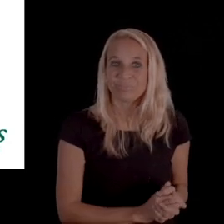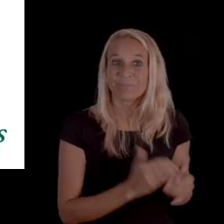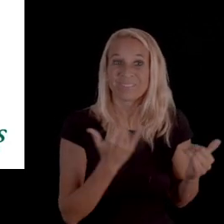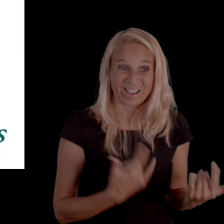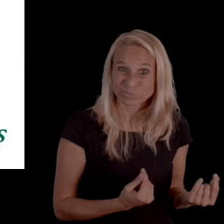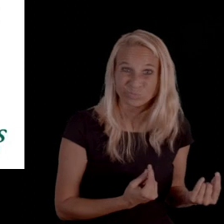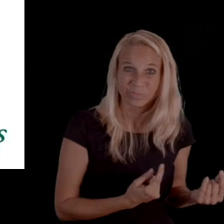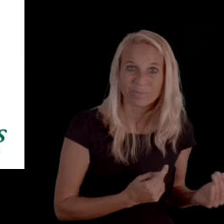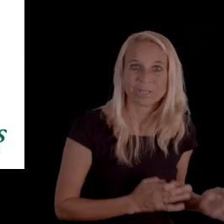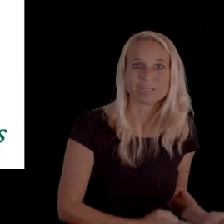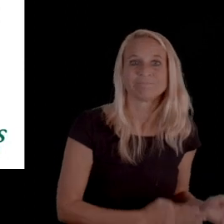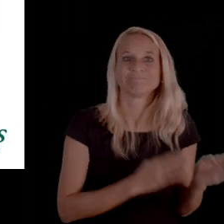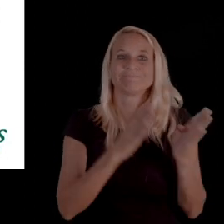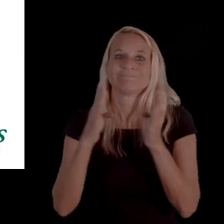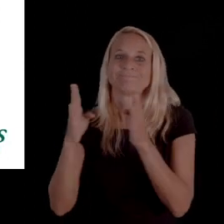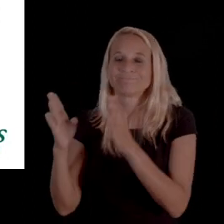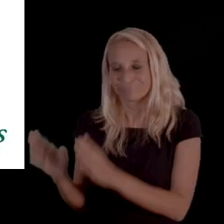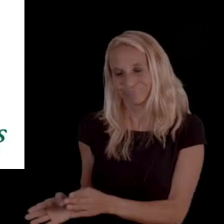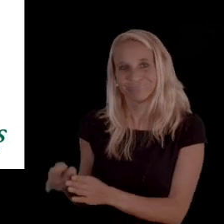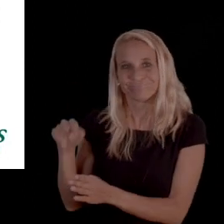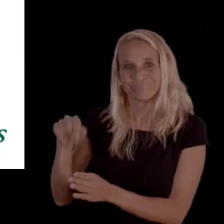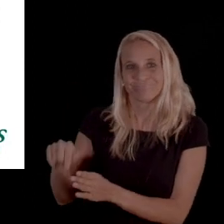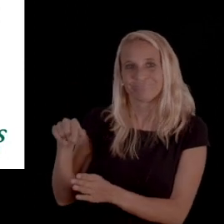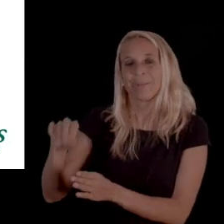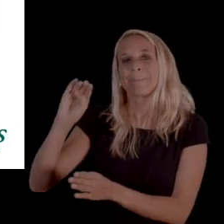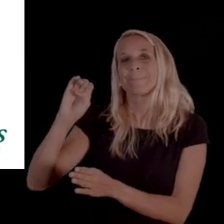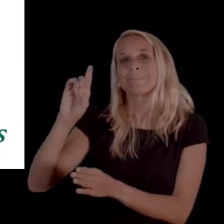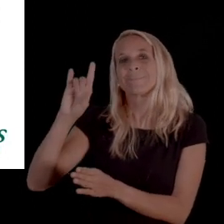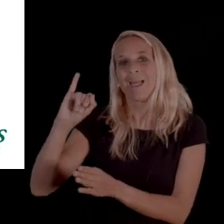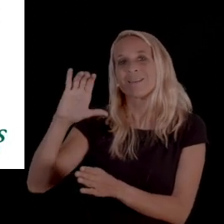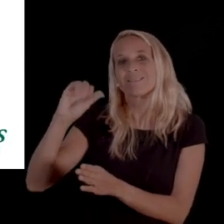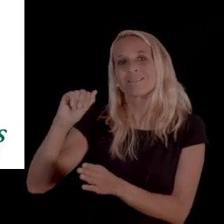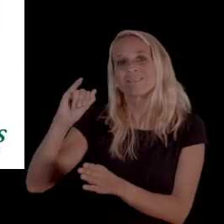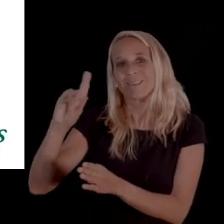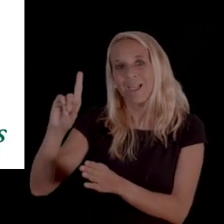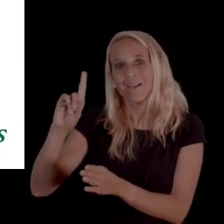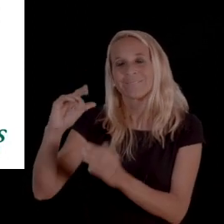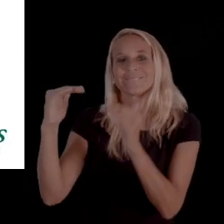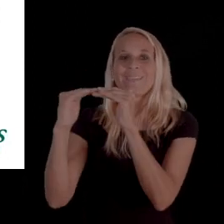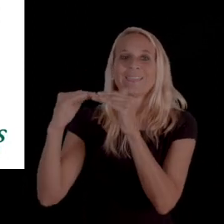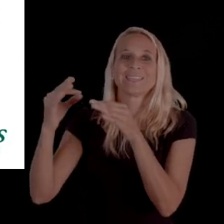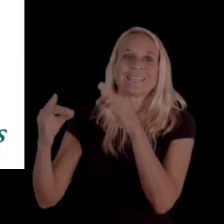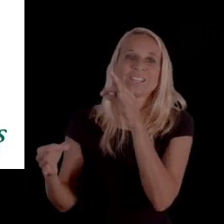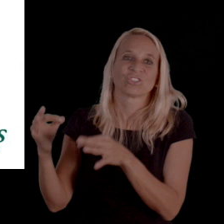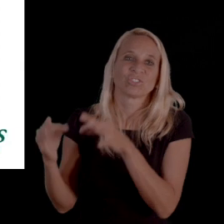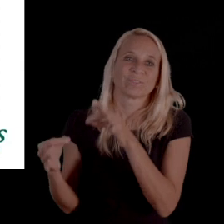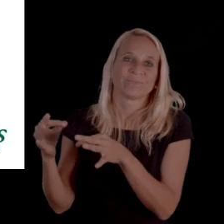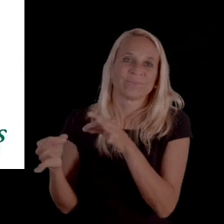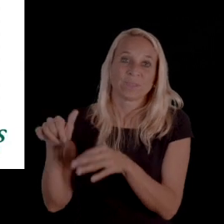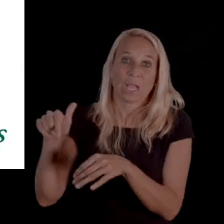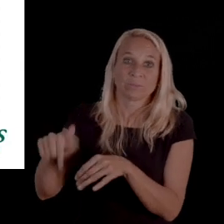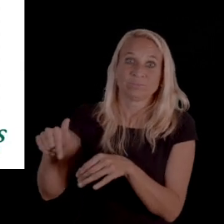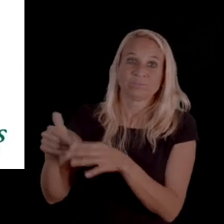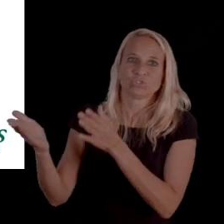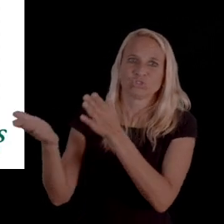At this point, you are now ready or now able to request a Medicaid fair hearing. So, if it's a service